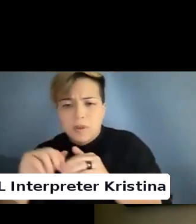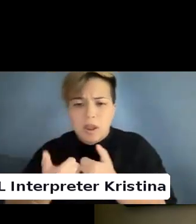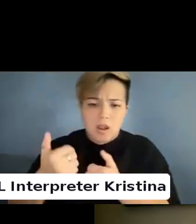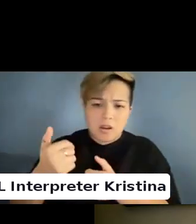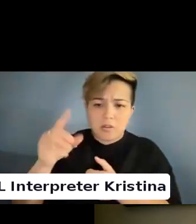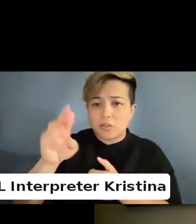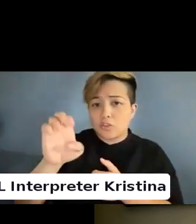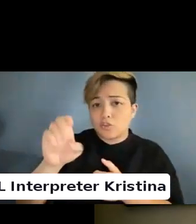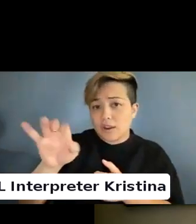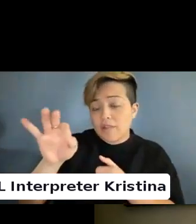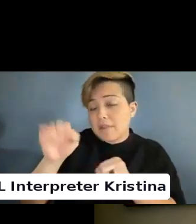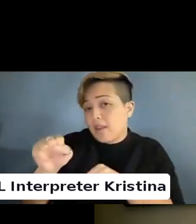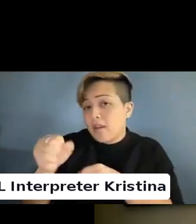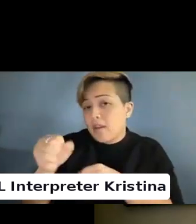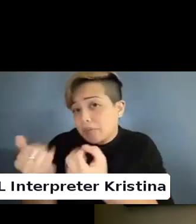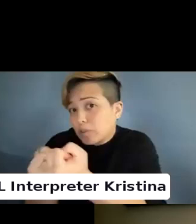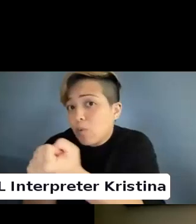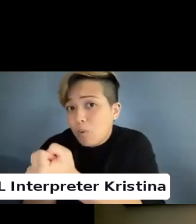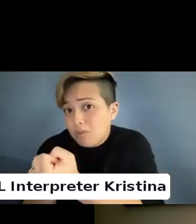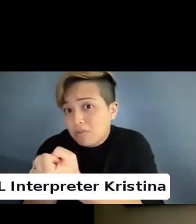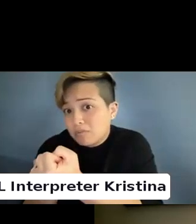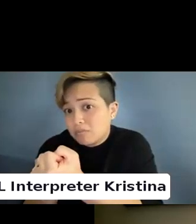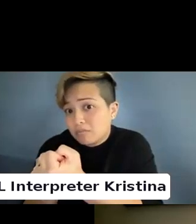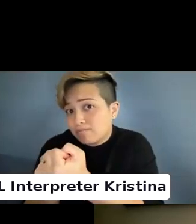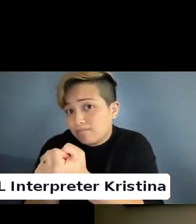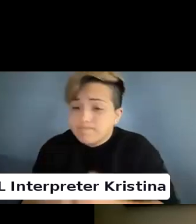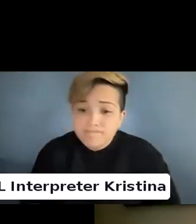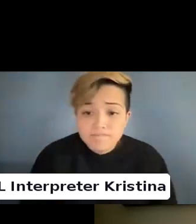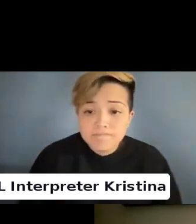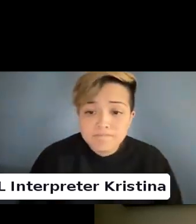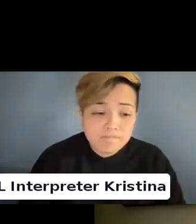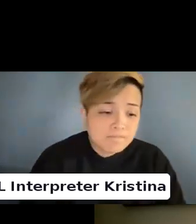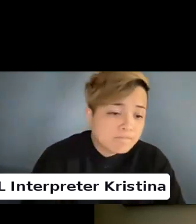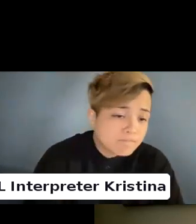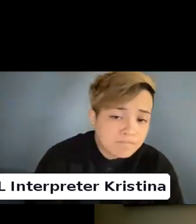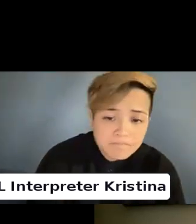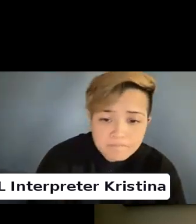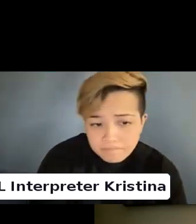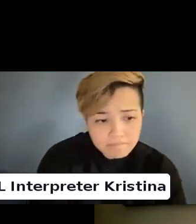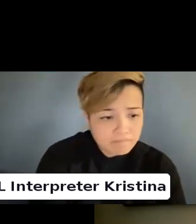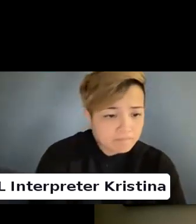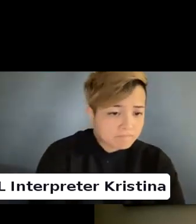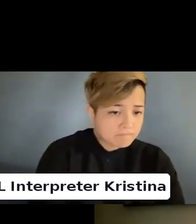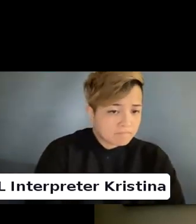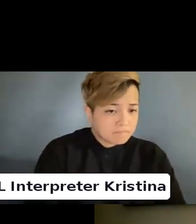be supportive. Thank you.